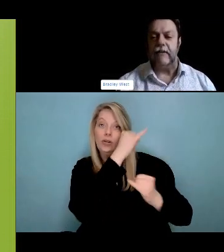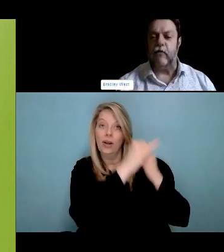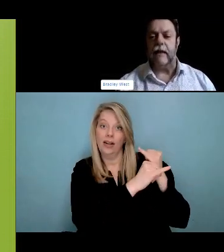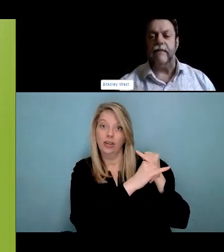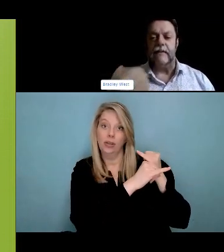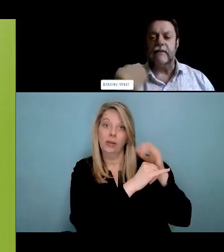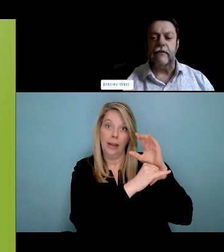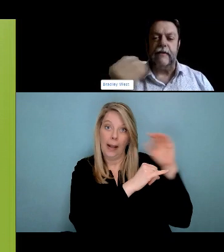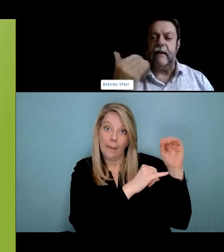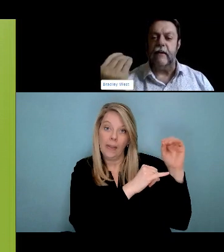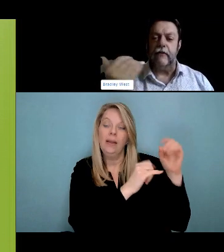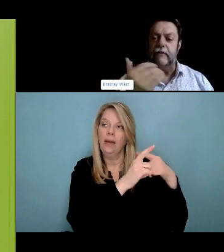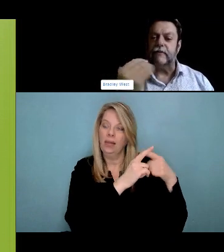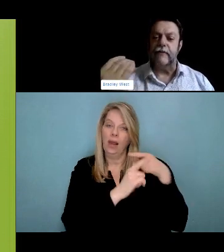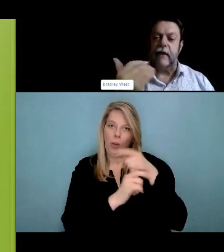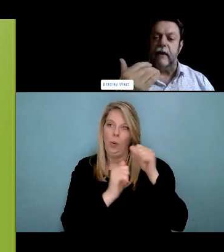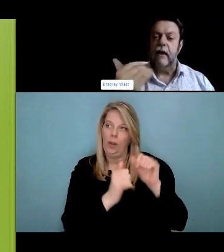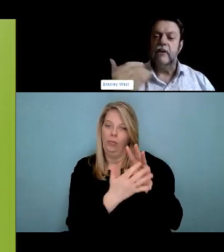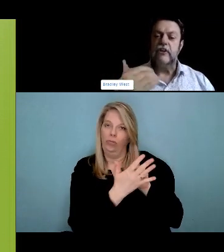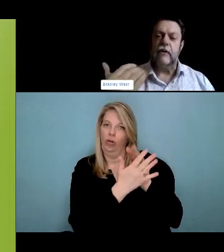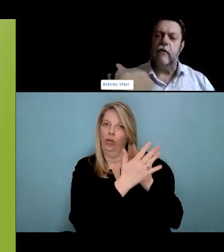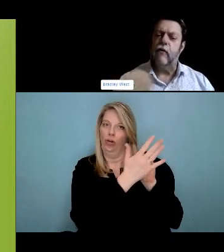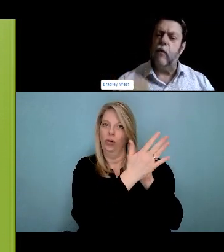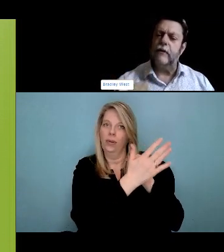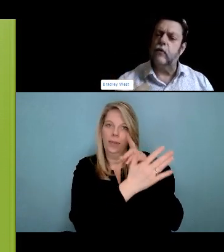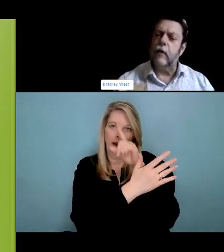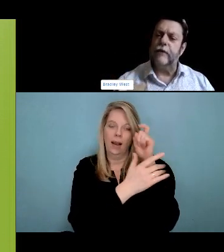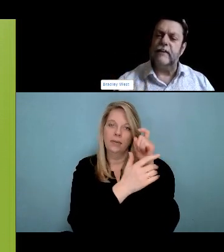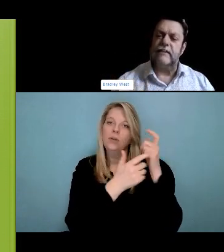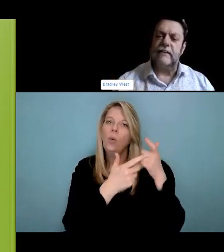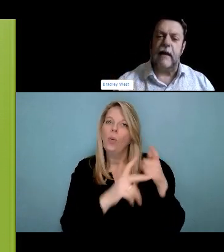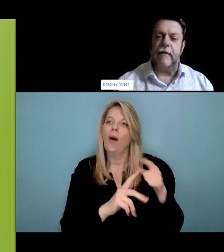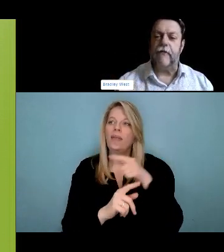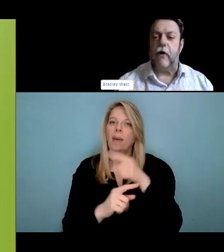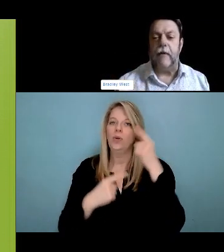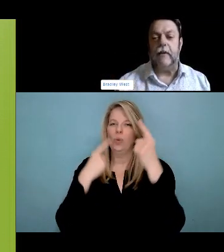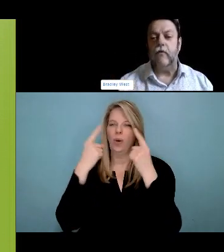And hard production really is also about changing those systems and I'm not going to go big